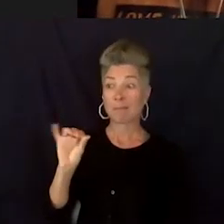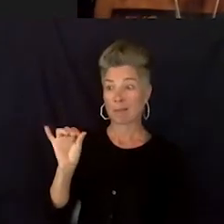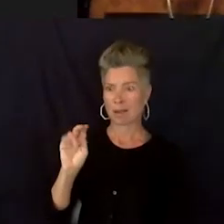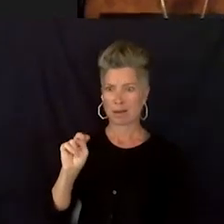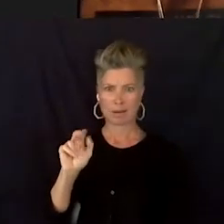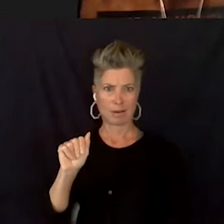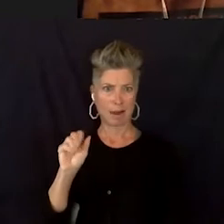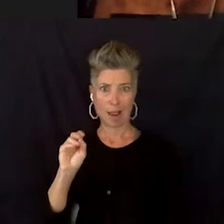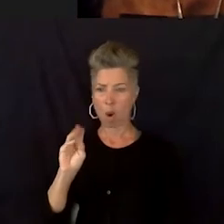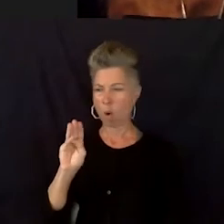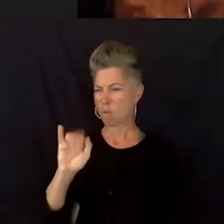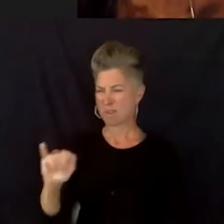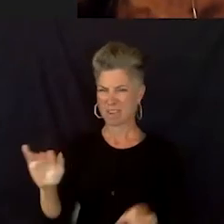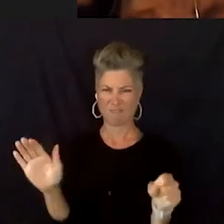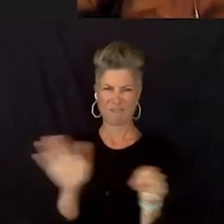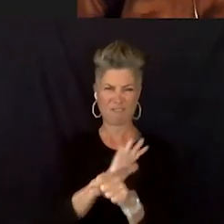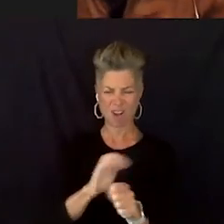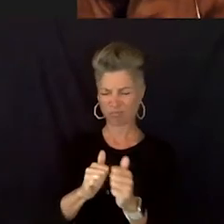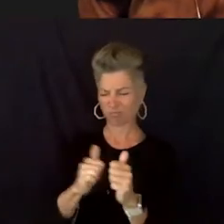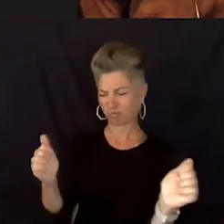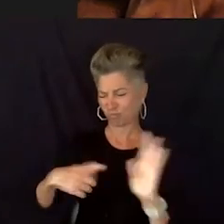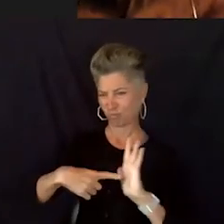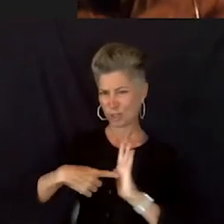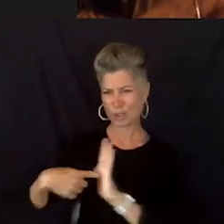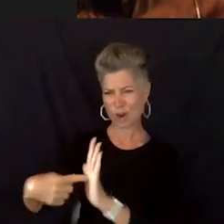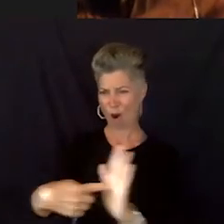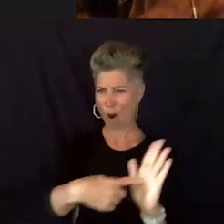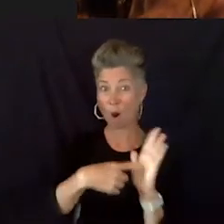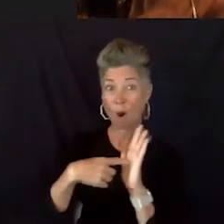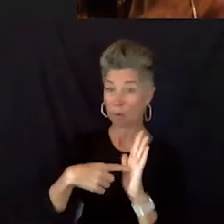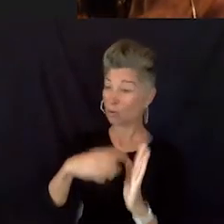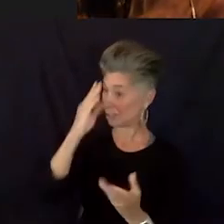and she was letting me know your time is coming, your time is coming.